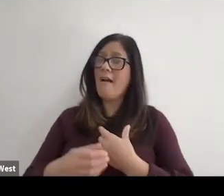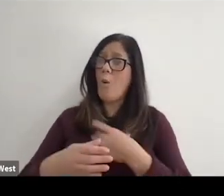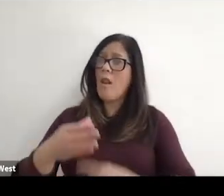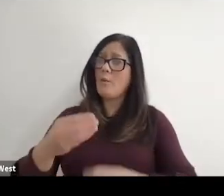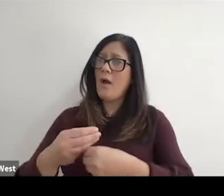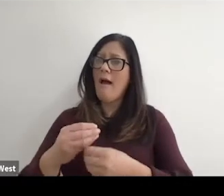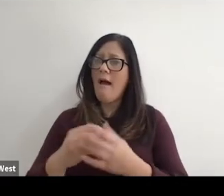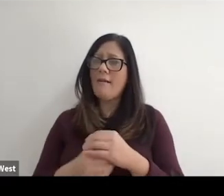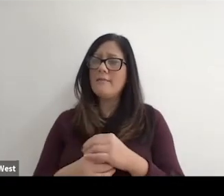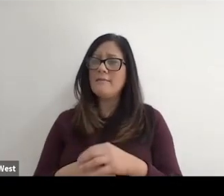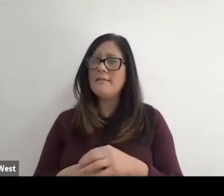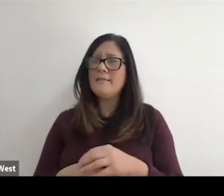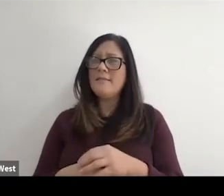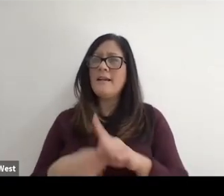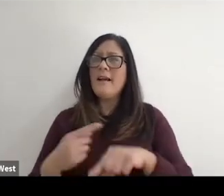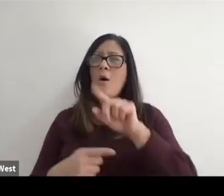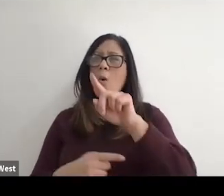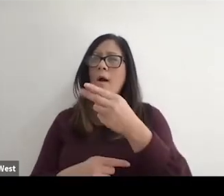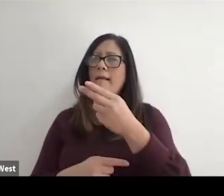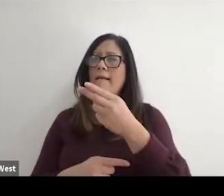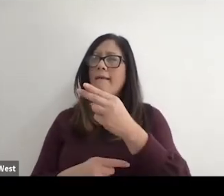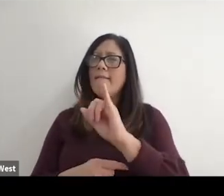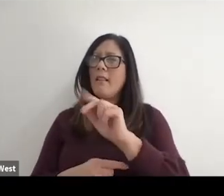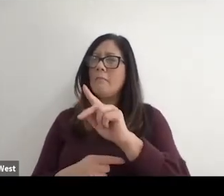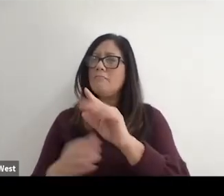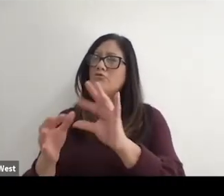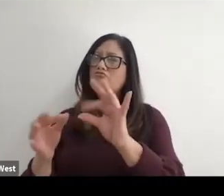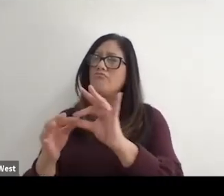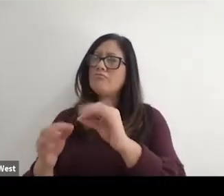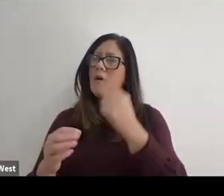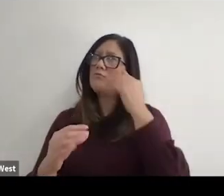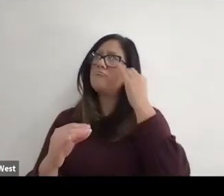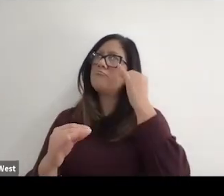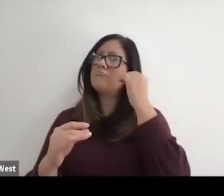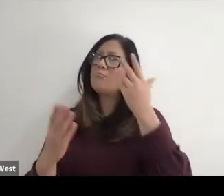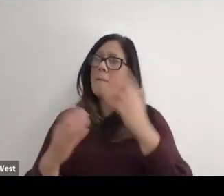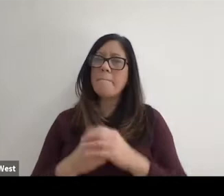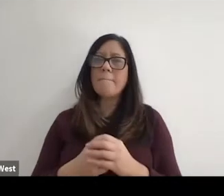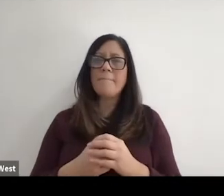you know something I was thinking of when Phillip was talking to about.